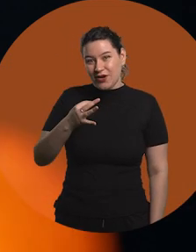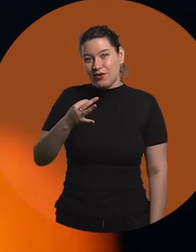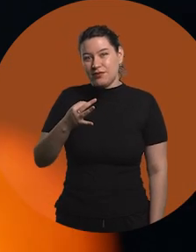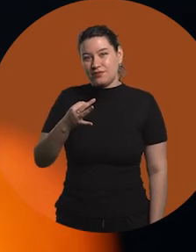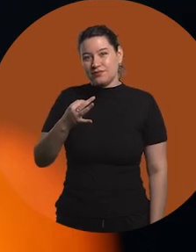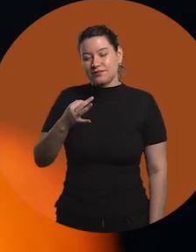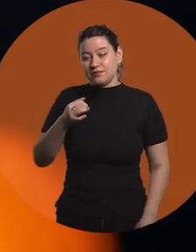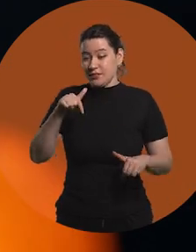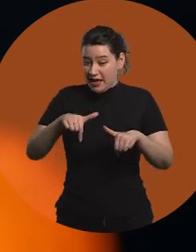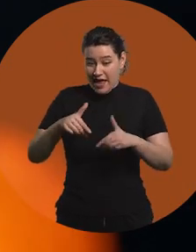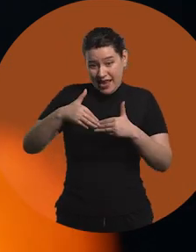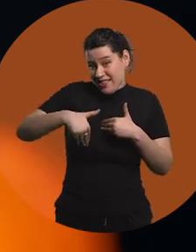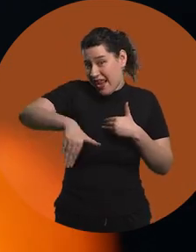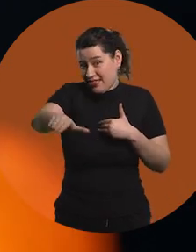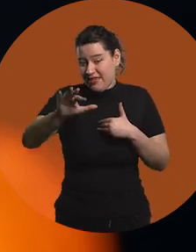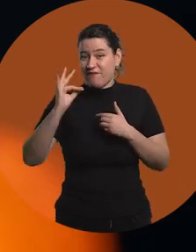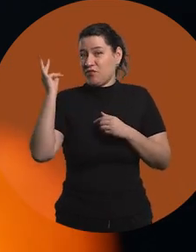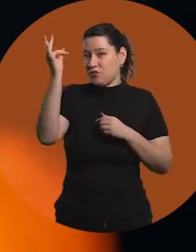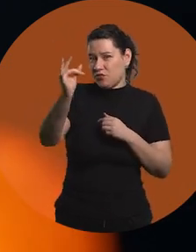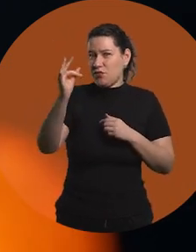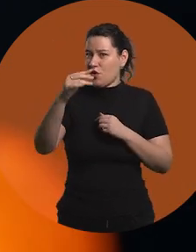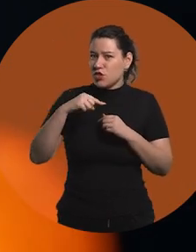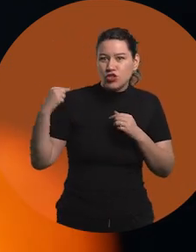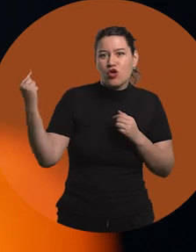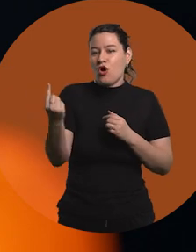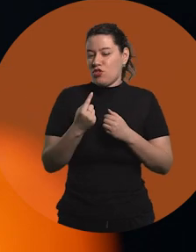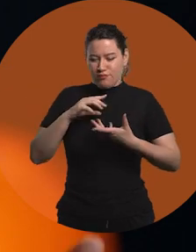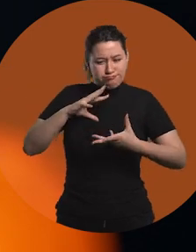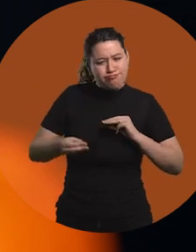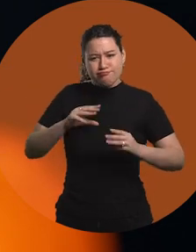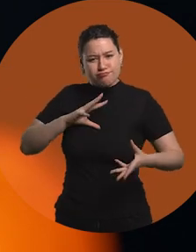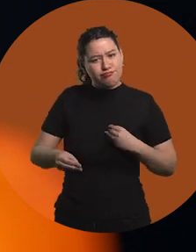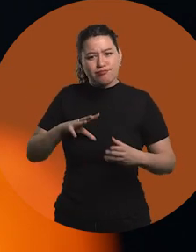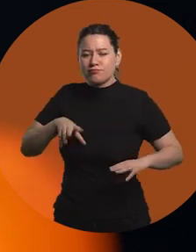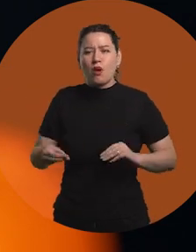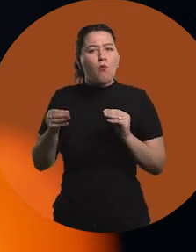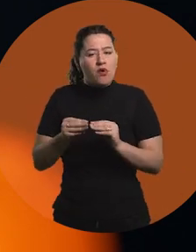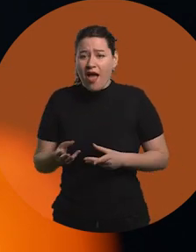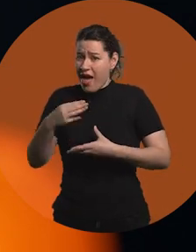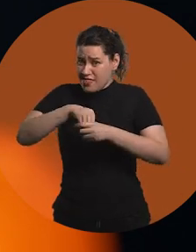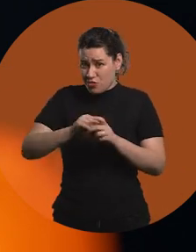I think that, especially from now on, looking to the future, we are all going to end up reinventing ourselves several times